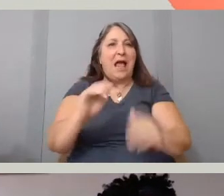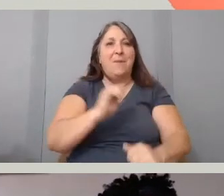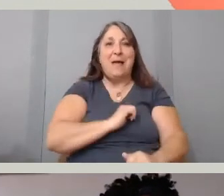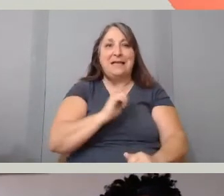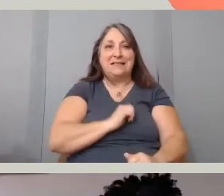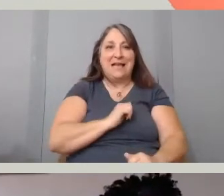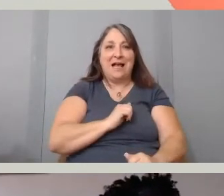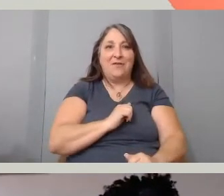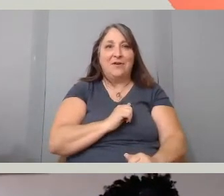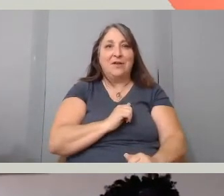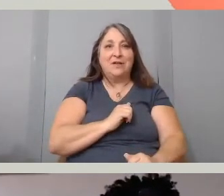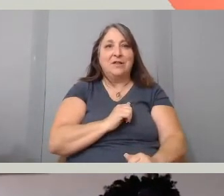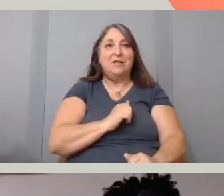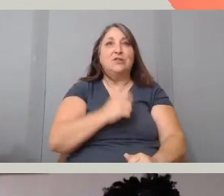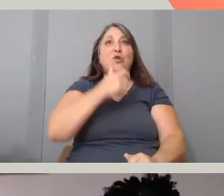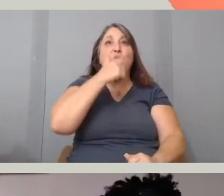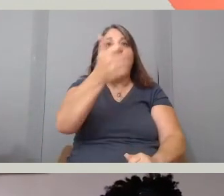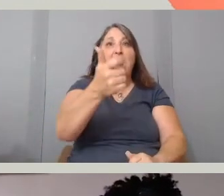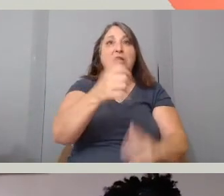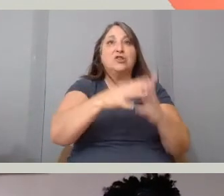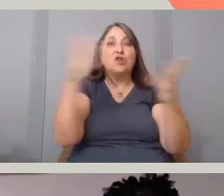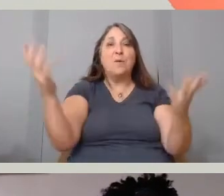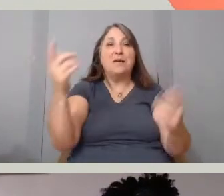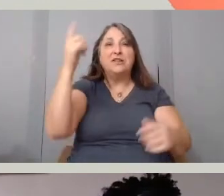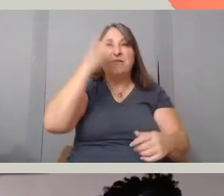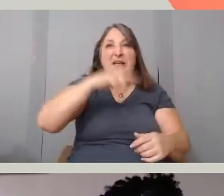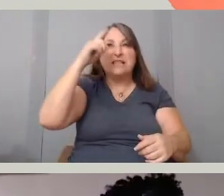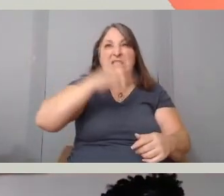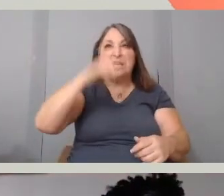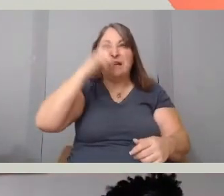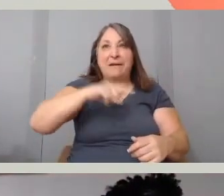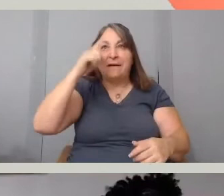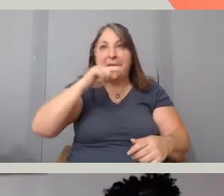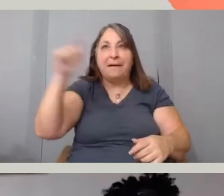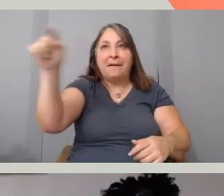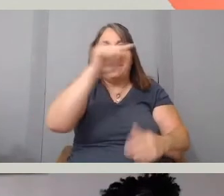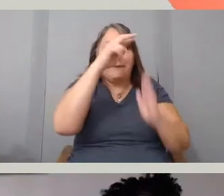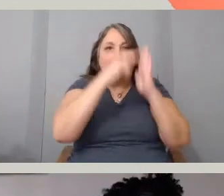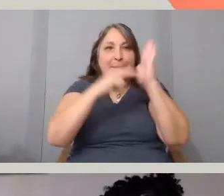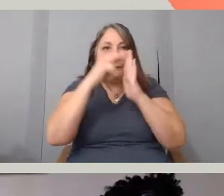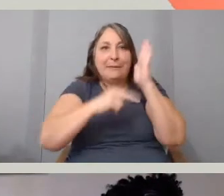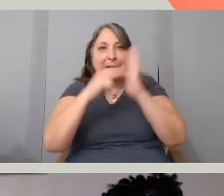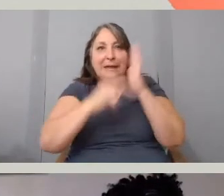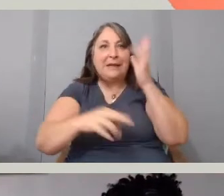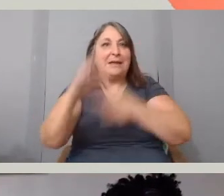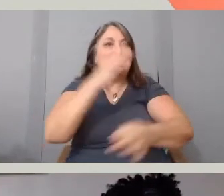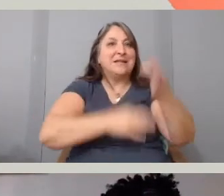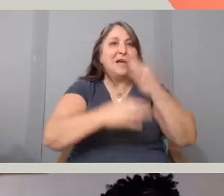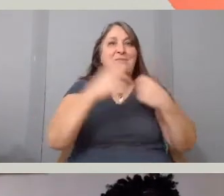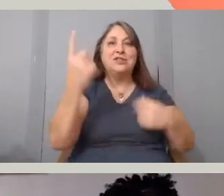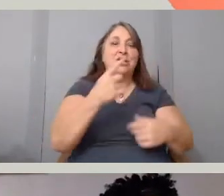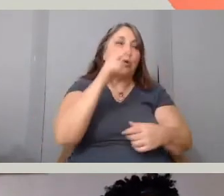so much fiction, read, look at art and be informed in that way rather than just watch some documentary because I found when I went back